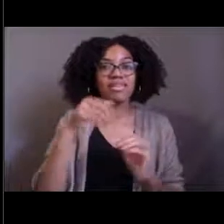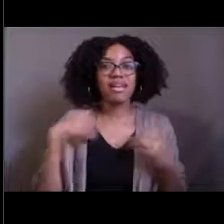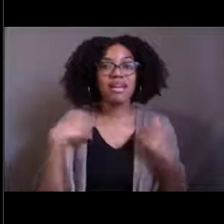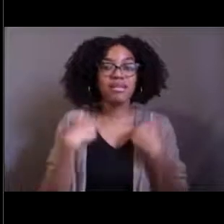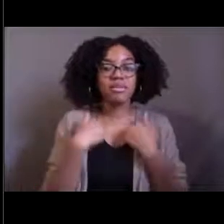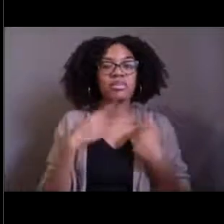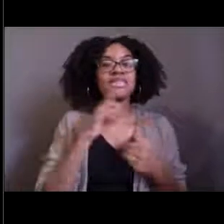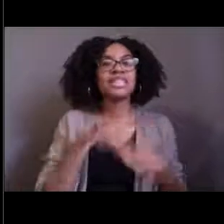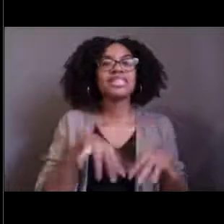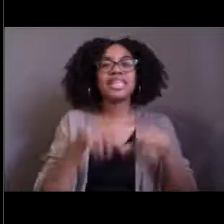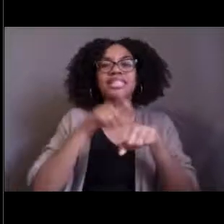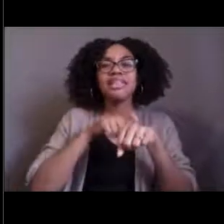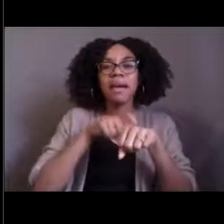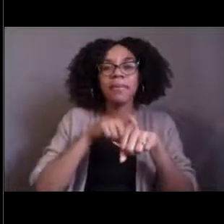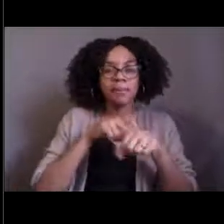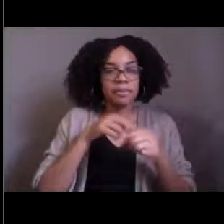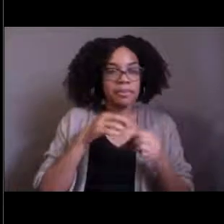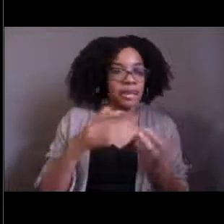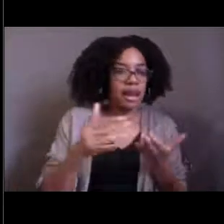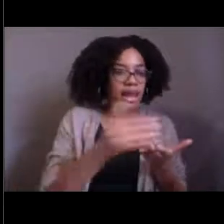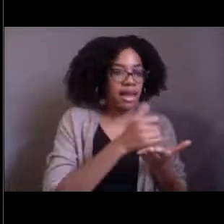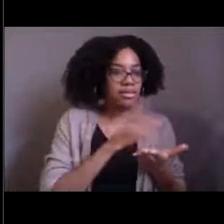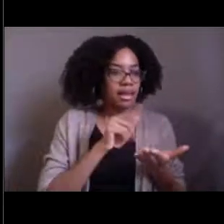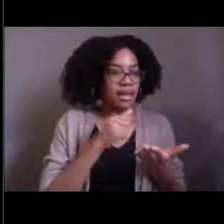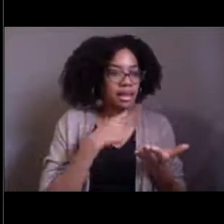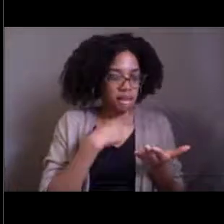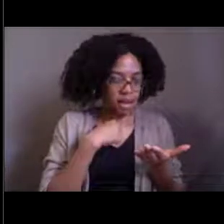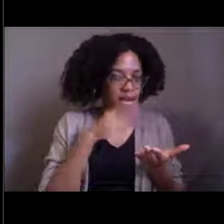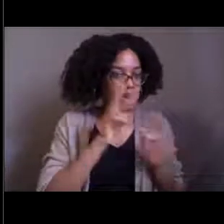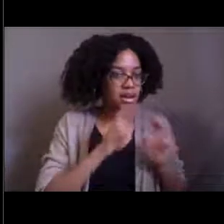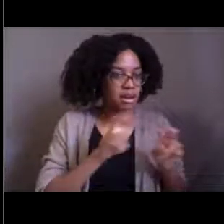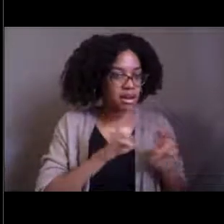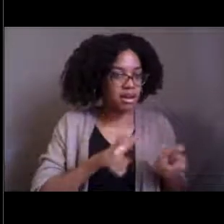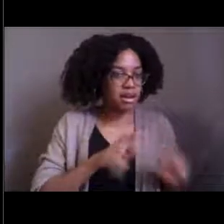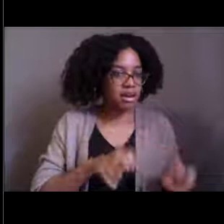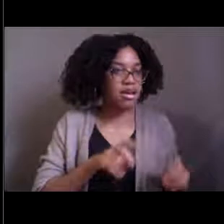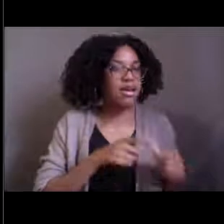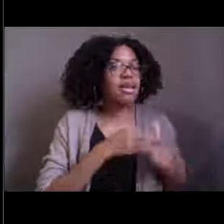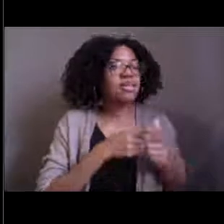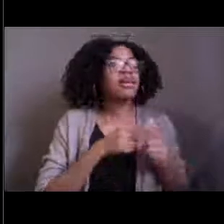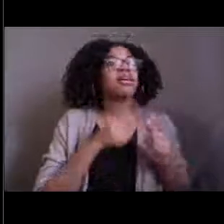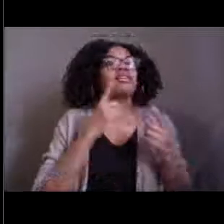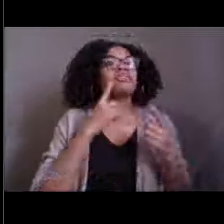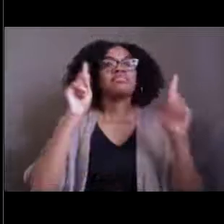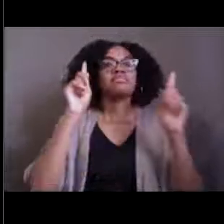to do the research and do their homework and get all that information together. So there's been,